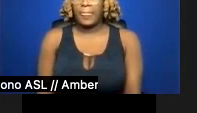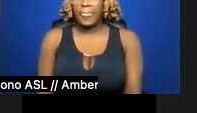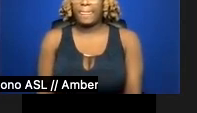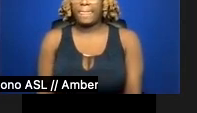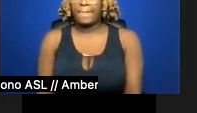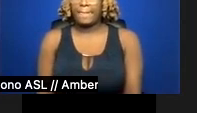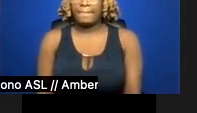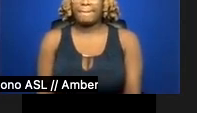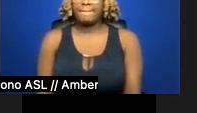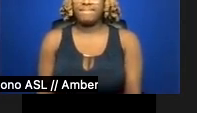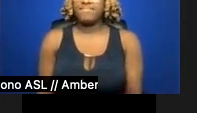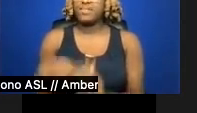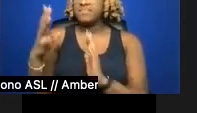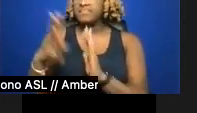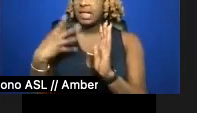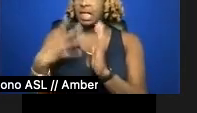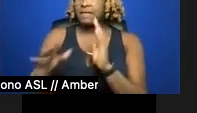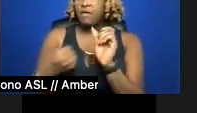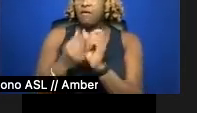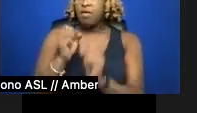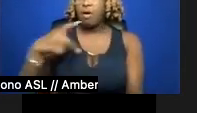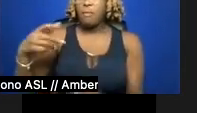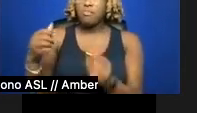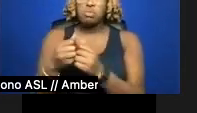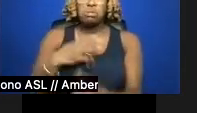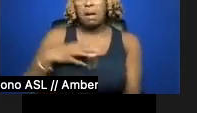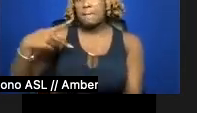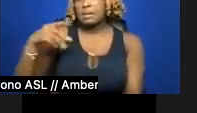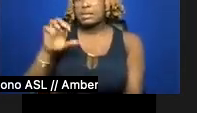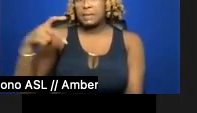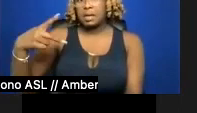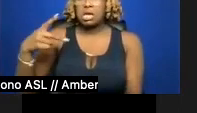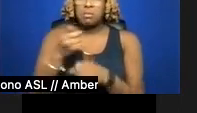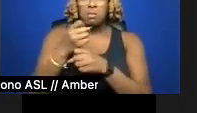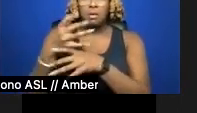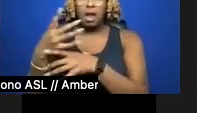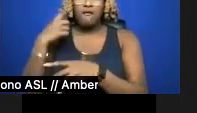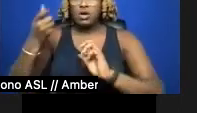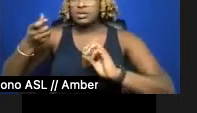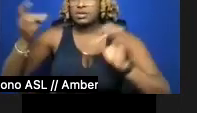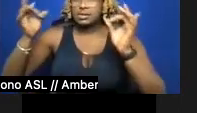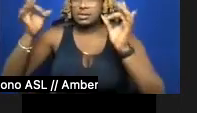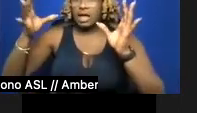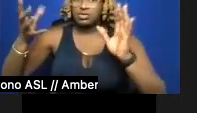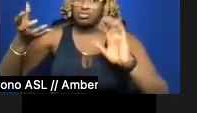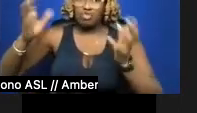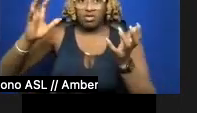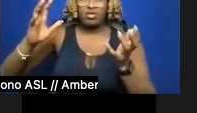Scheduling a follow-up with my PCP, I prepare for disaster. Inevitable as flood, I hush a moniker